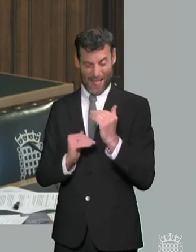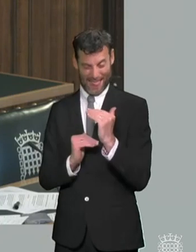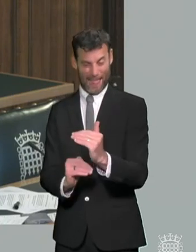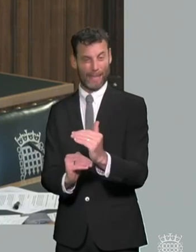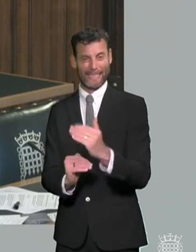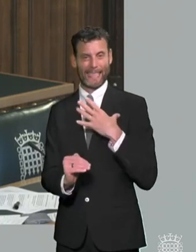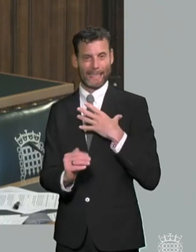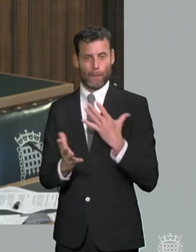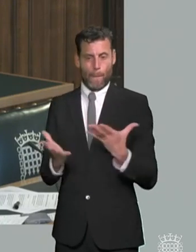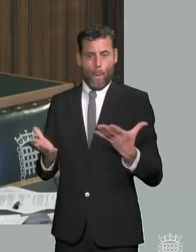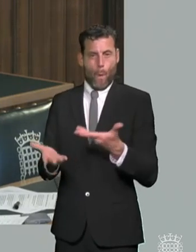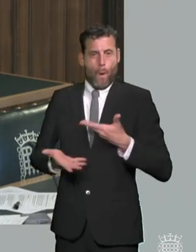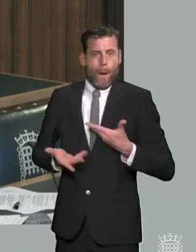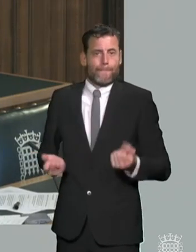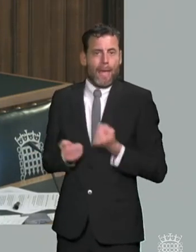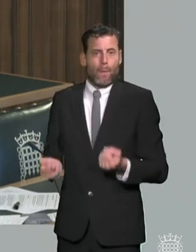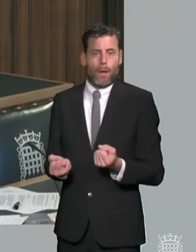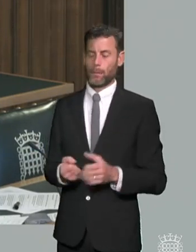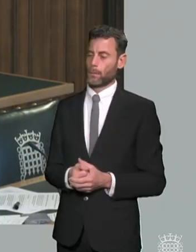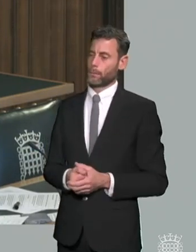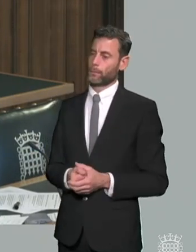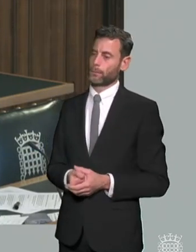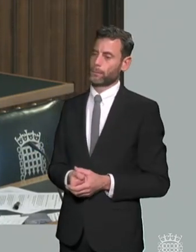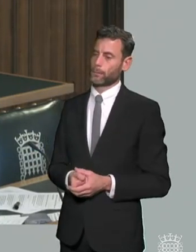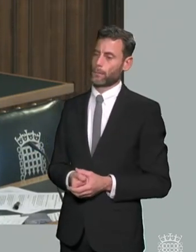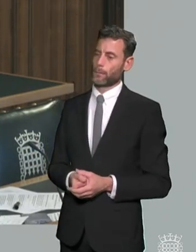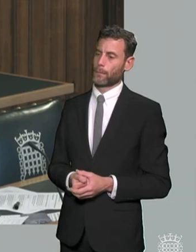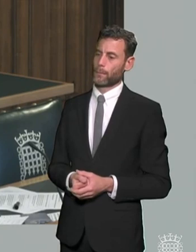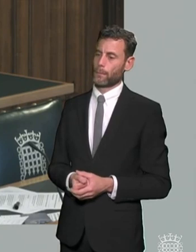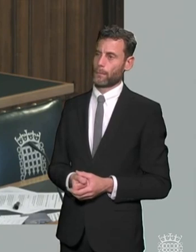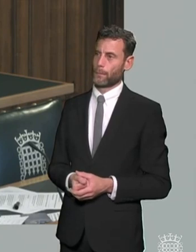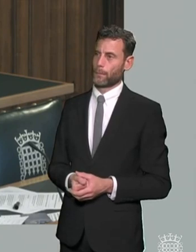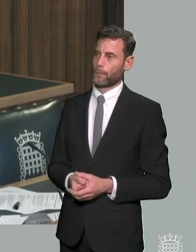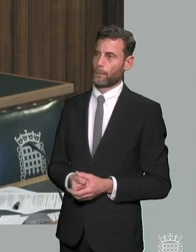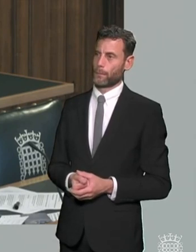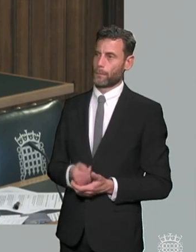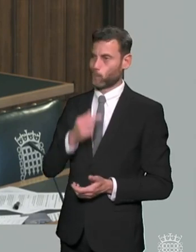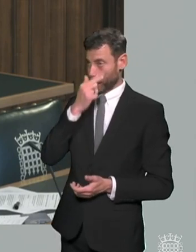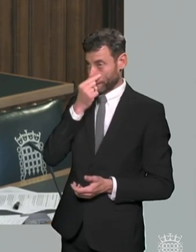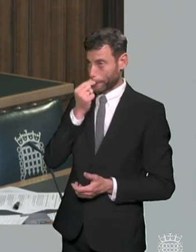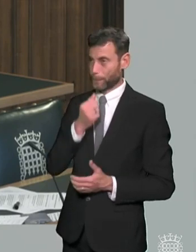um this is to all um i i guess very i have a sort of specific question which is to do